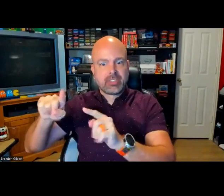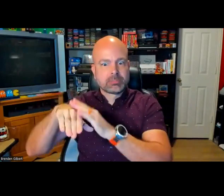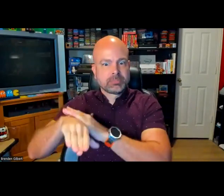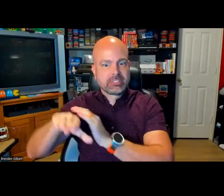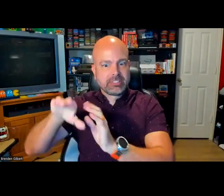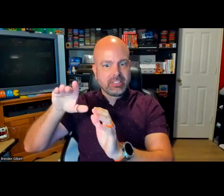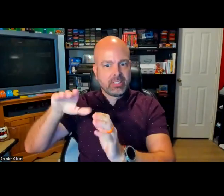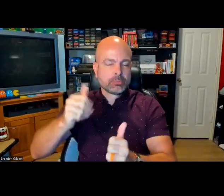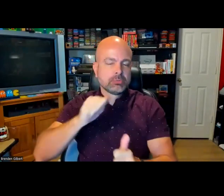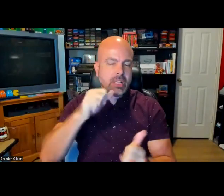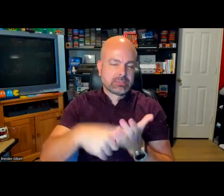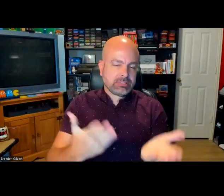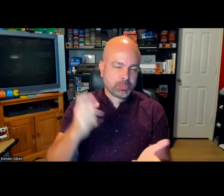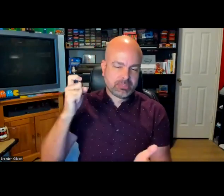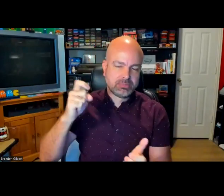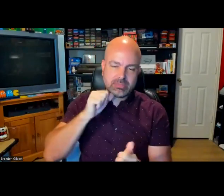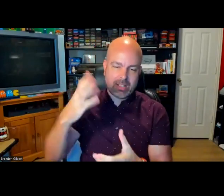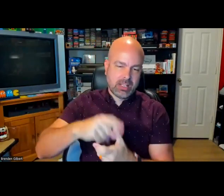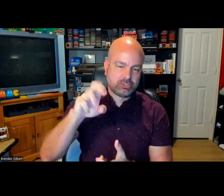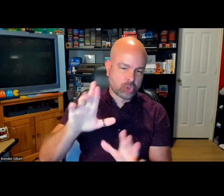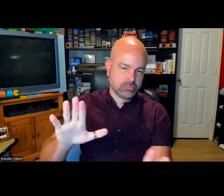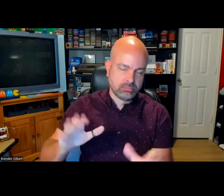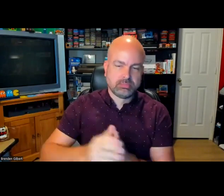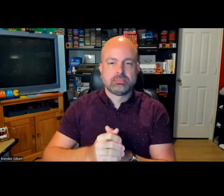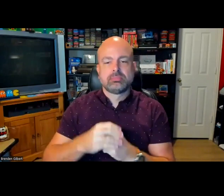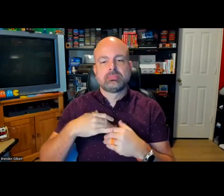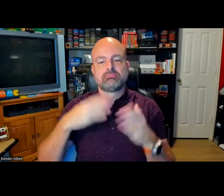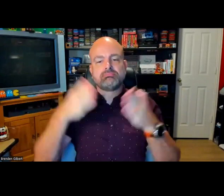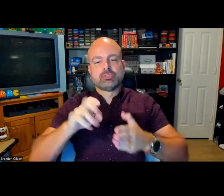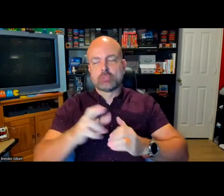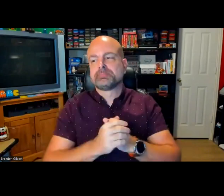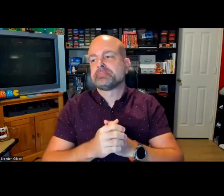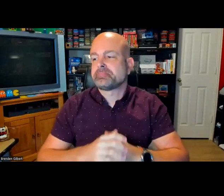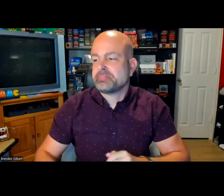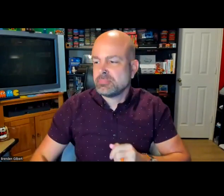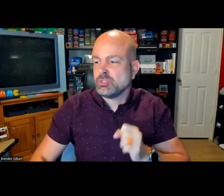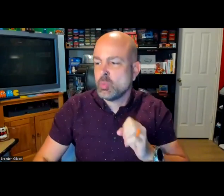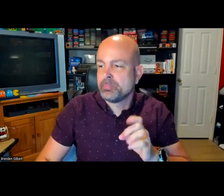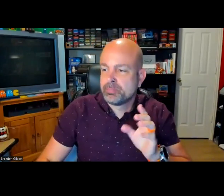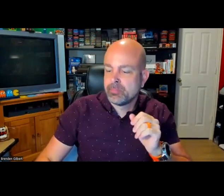there? And then -- we are not focusing on XR -- we are